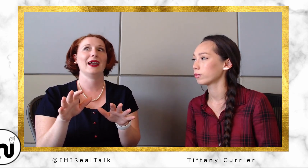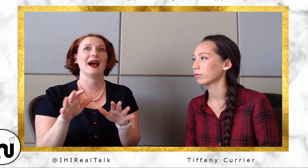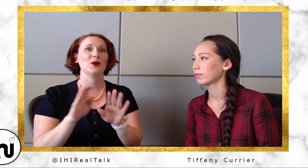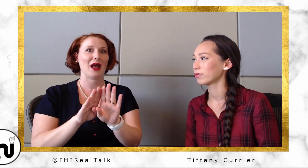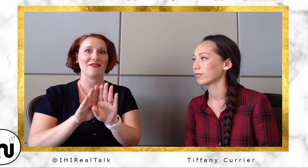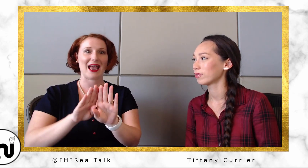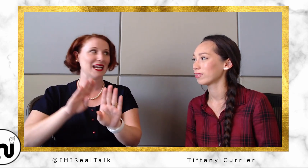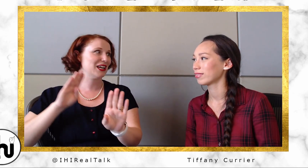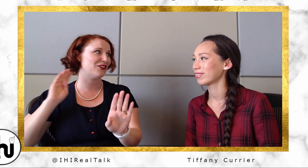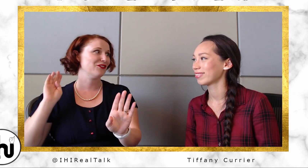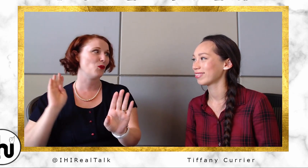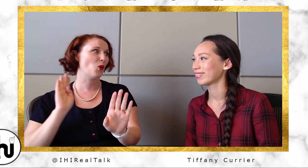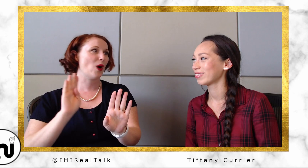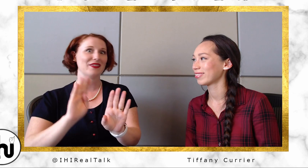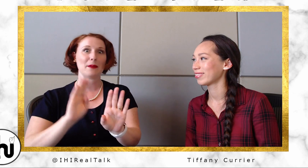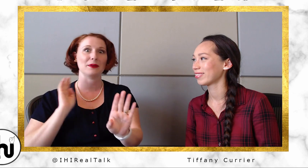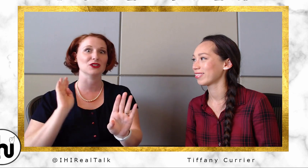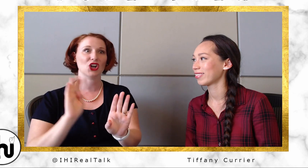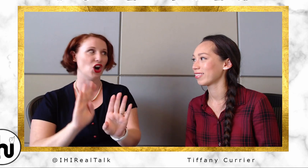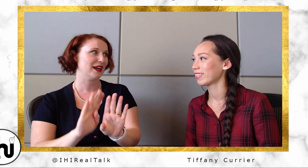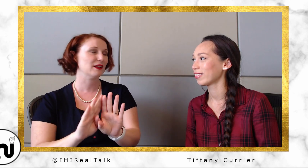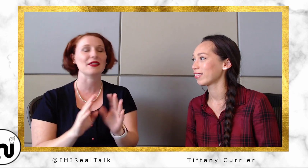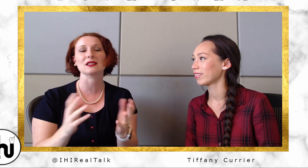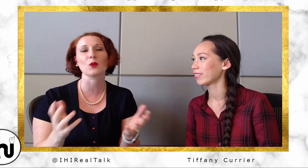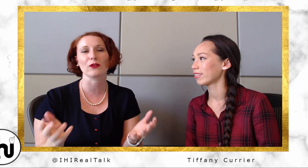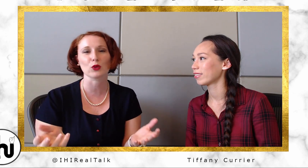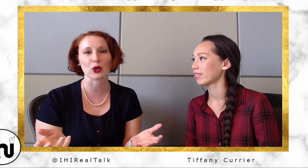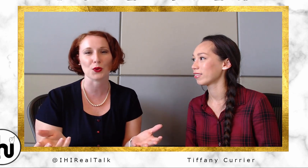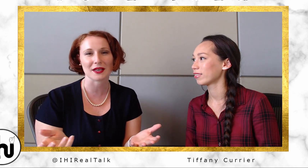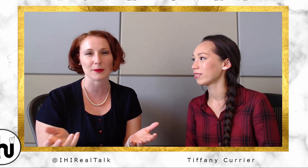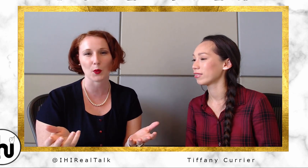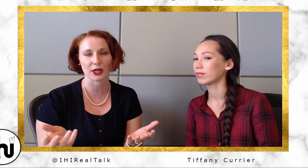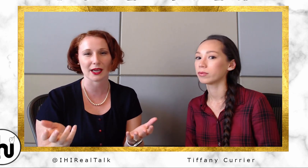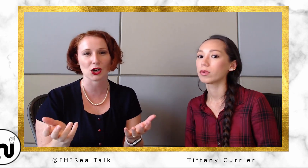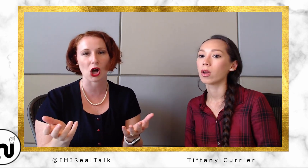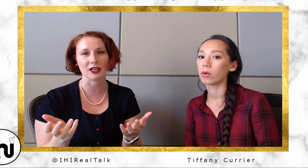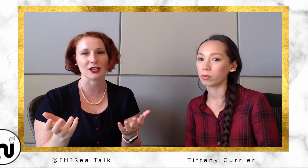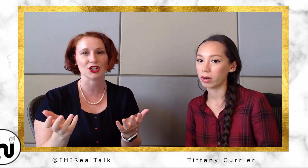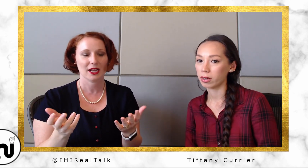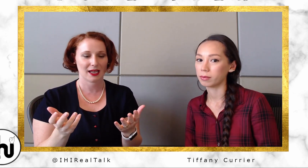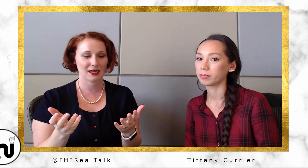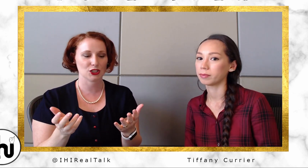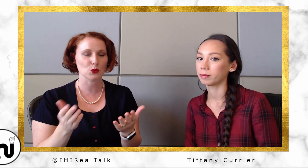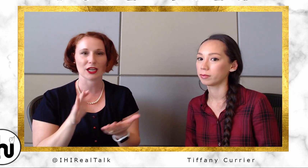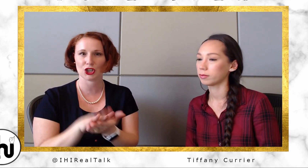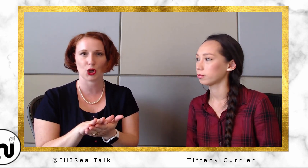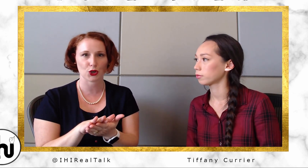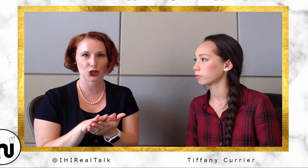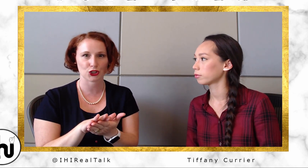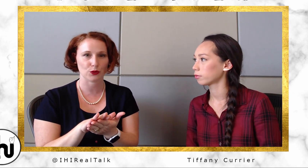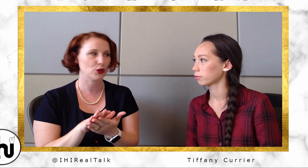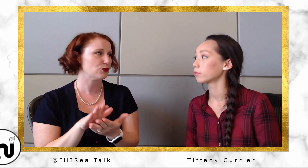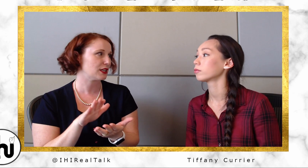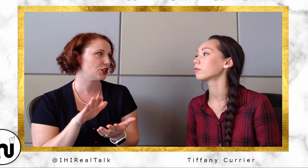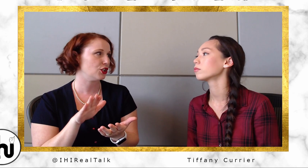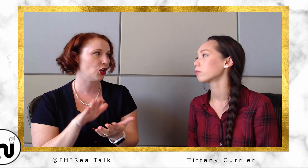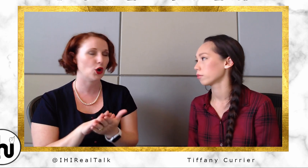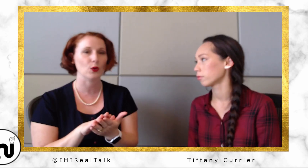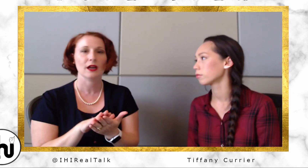don't have any of what they built on and that's one of the really cool things about working at a college. You get to know your consumer. You get to know the